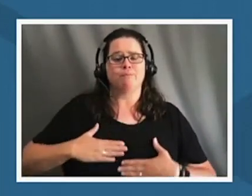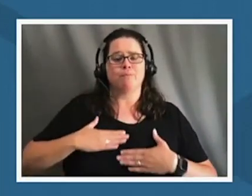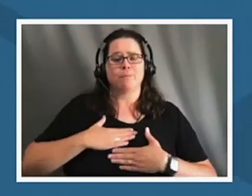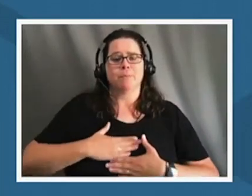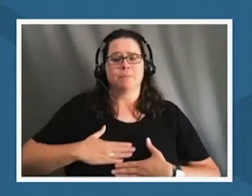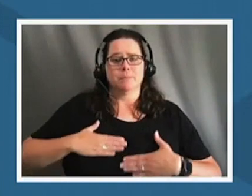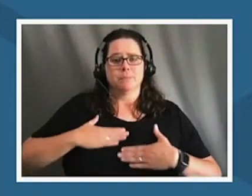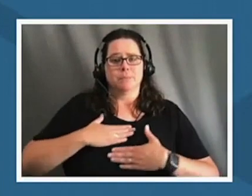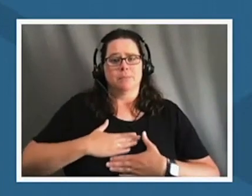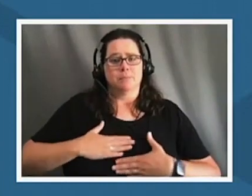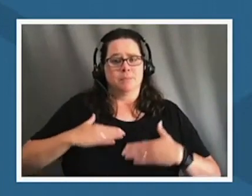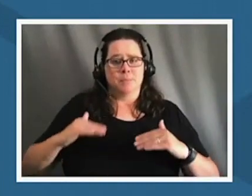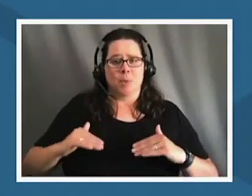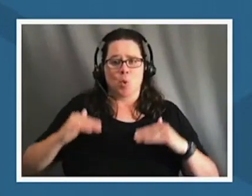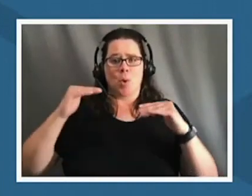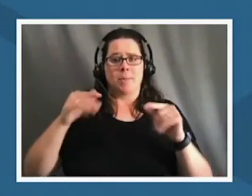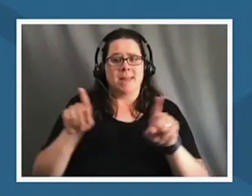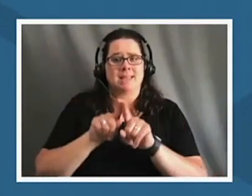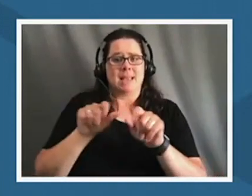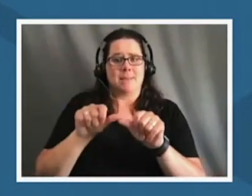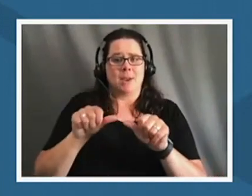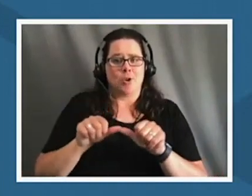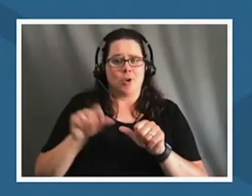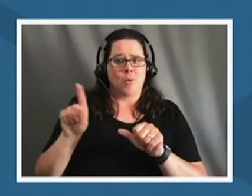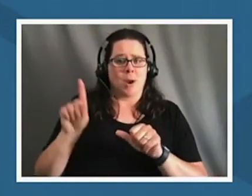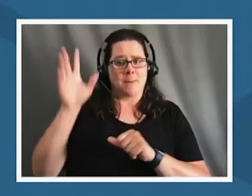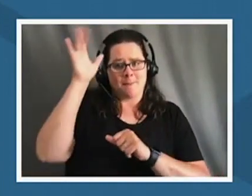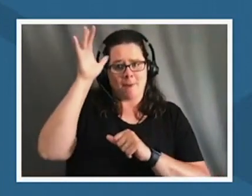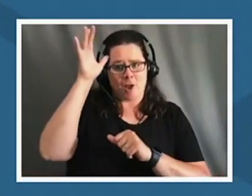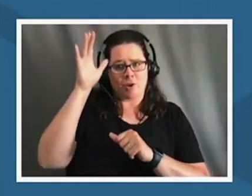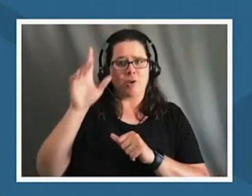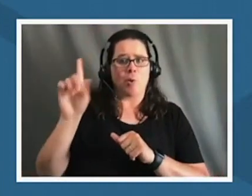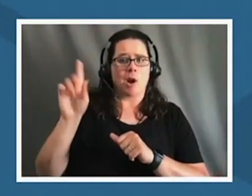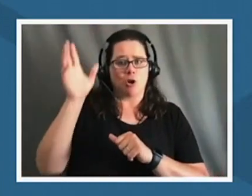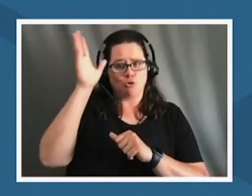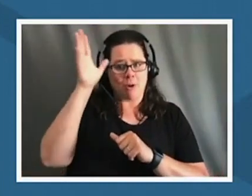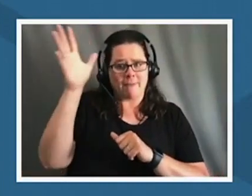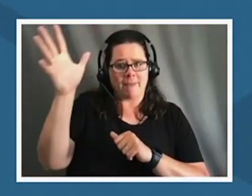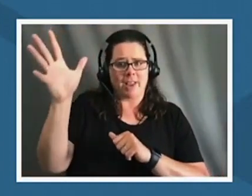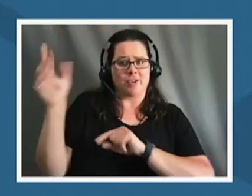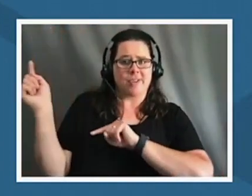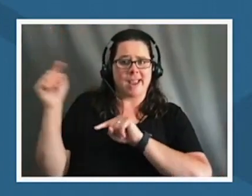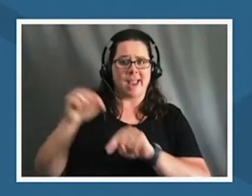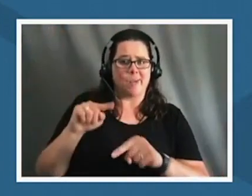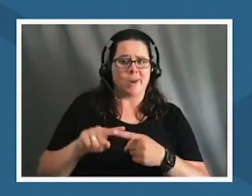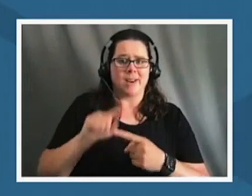growing up in the same area as my father and where my grandfather came when he